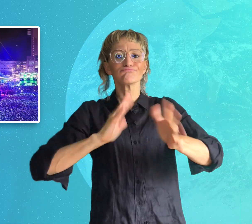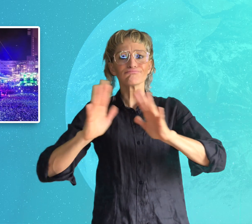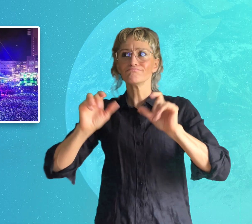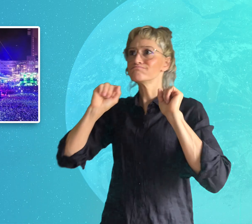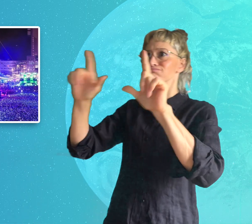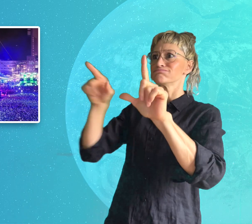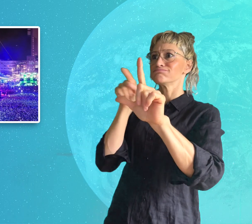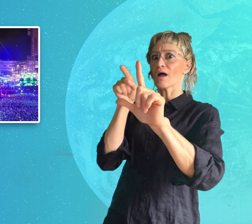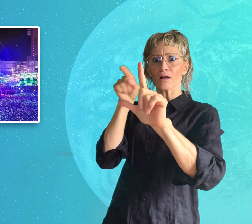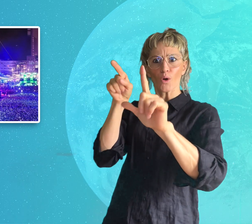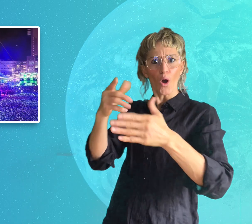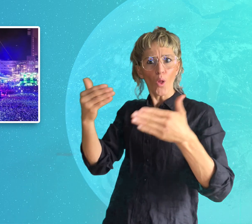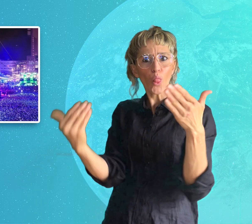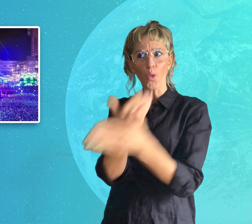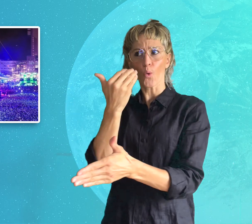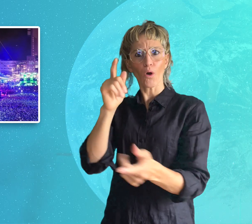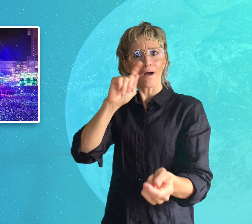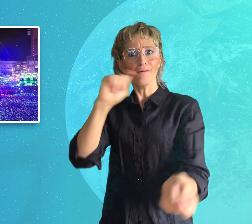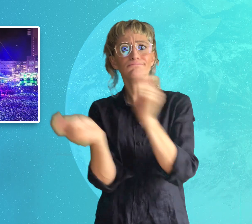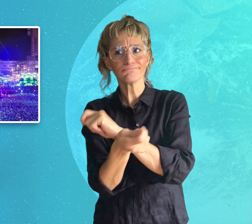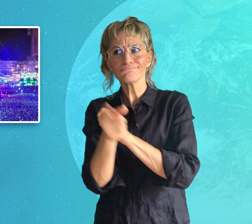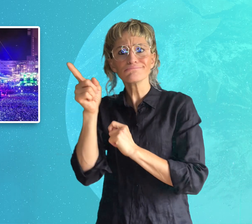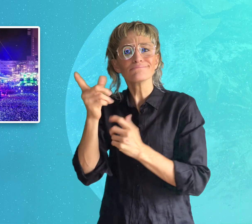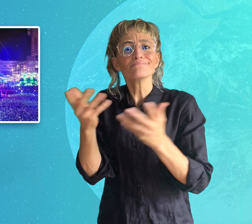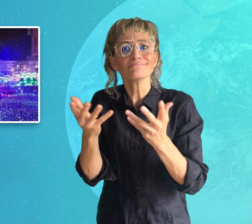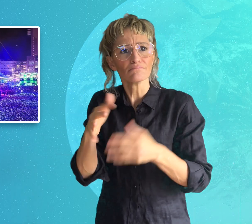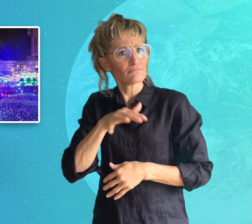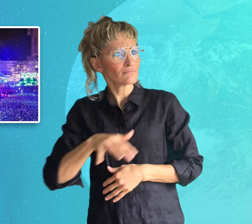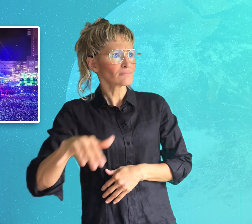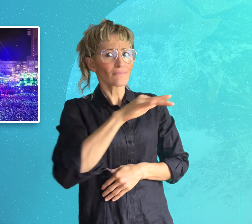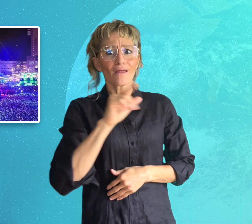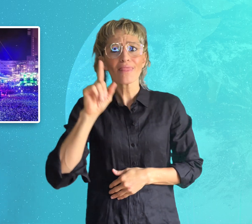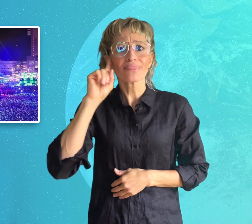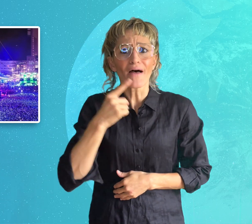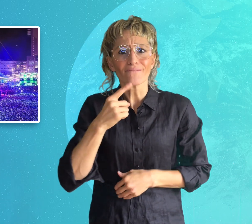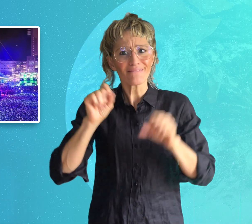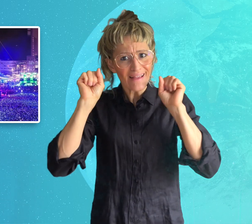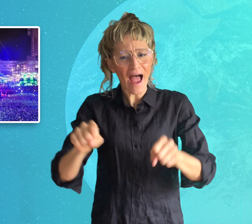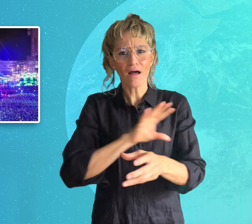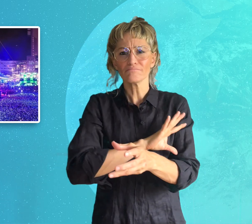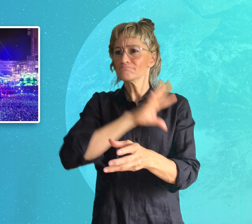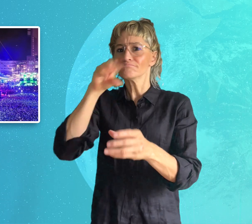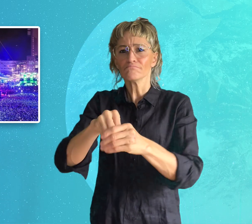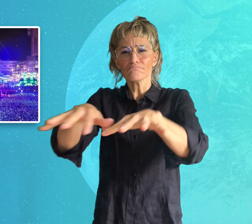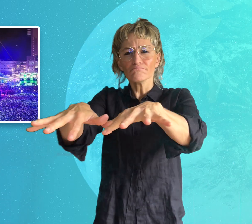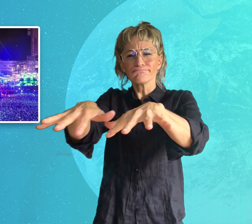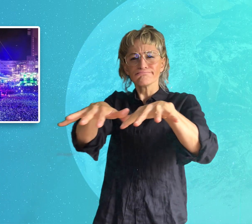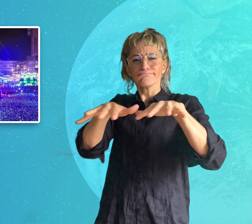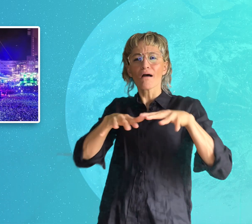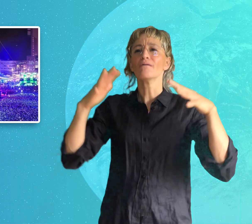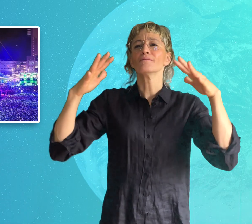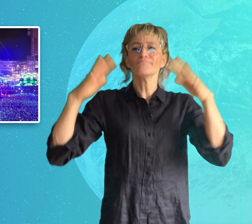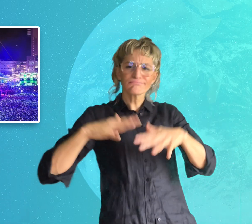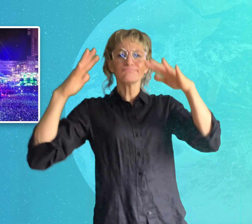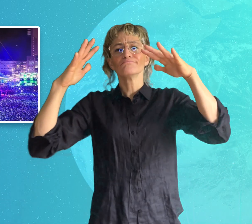This change allowed Deaf people in the crowd to enjoy the music